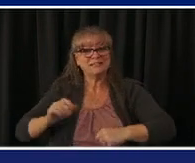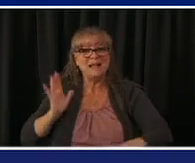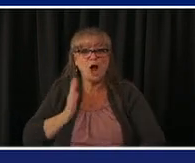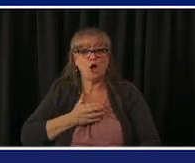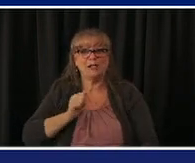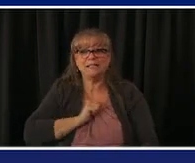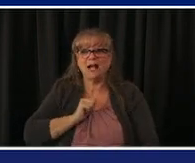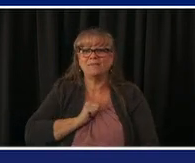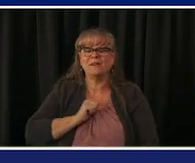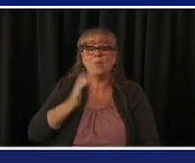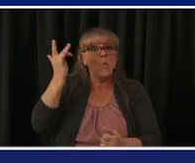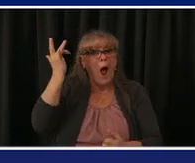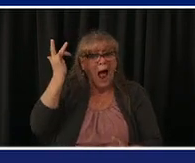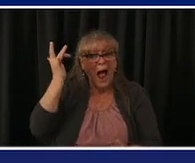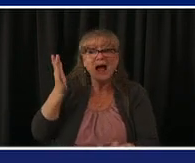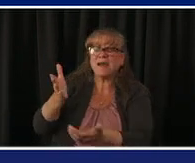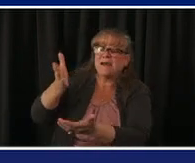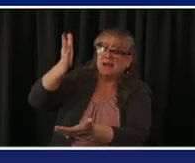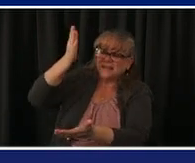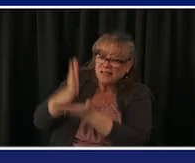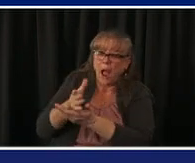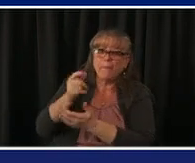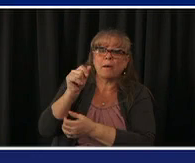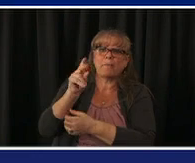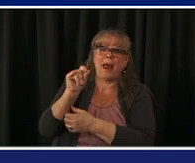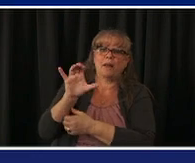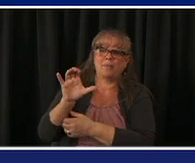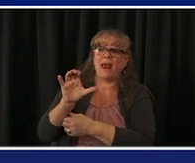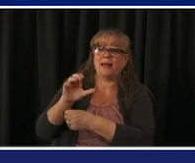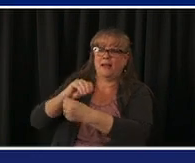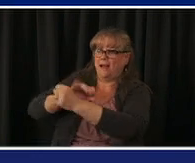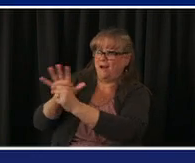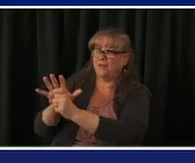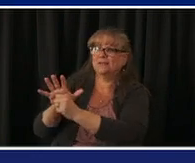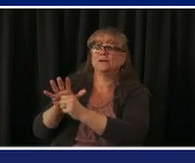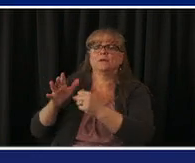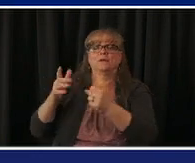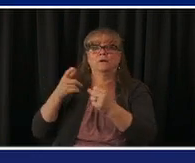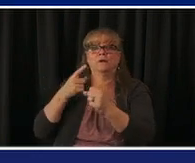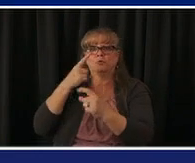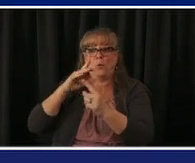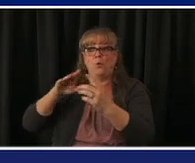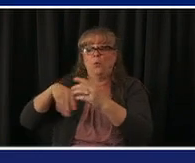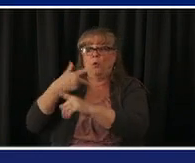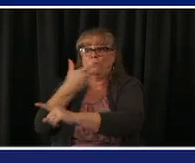each vaccine is a step closer to getting back to normal and these six sites are going to be a big